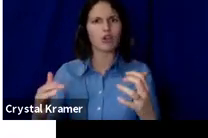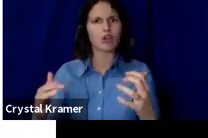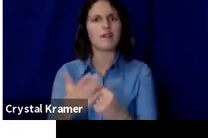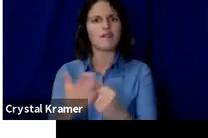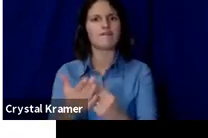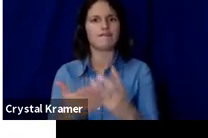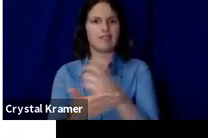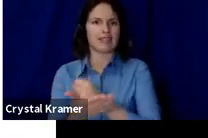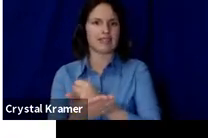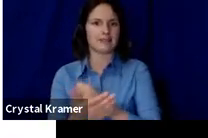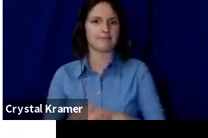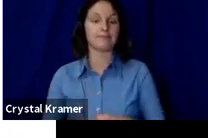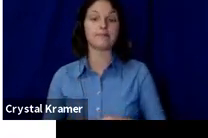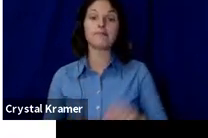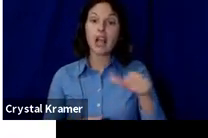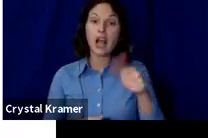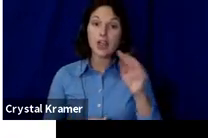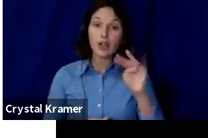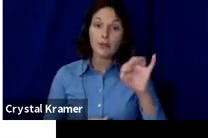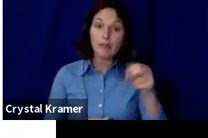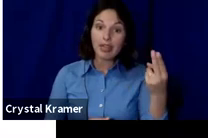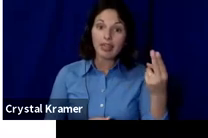The other myth is to set it and forget it.